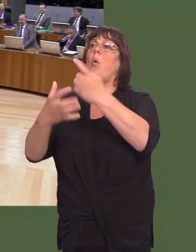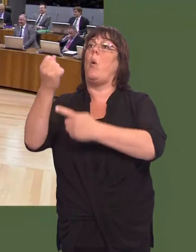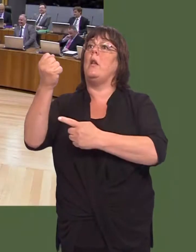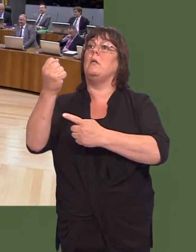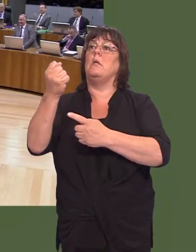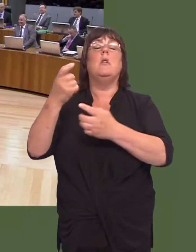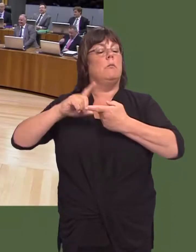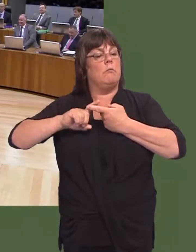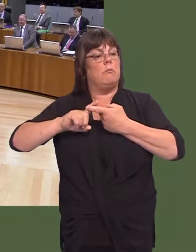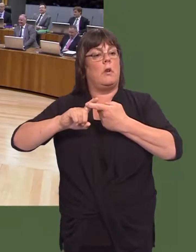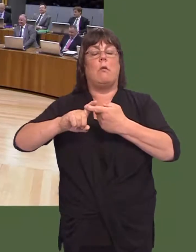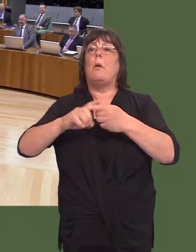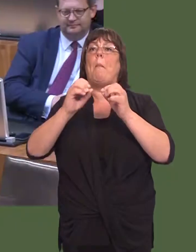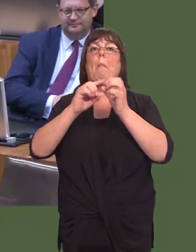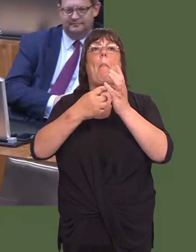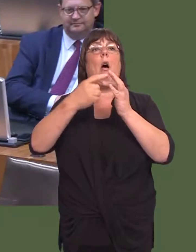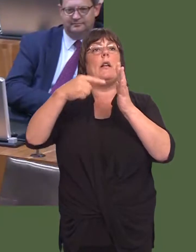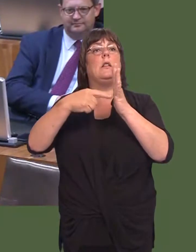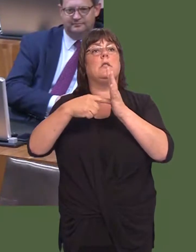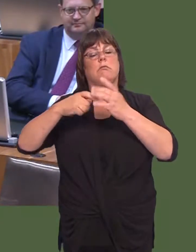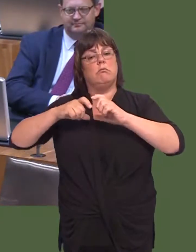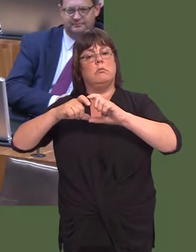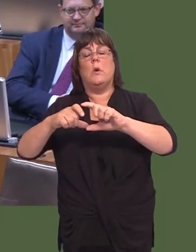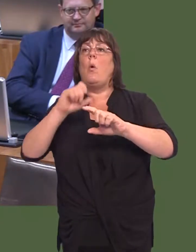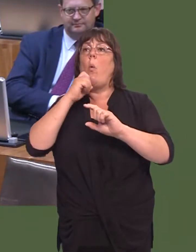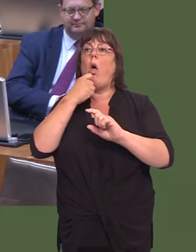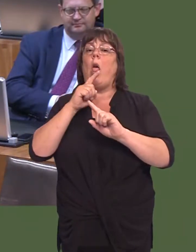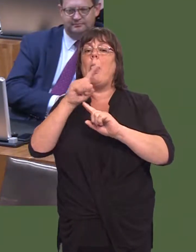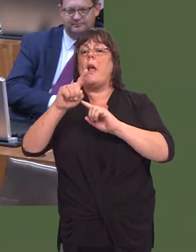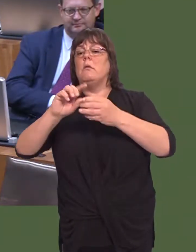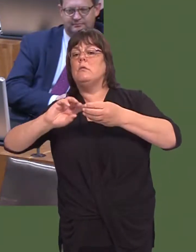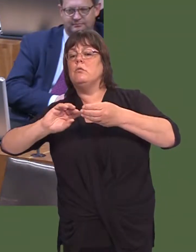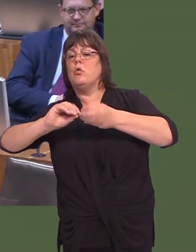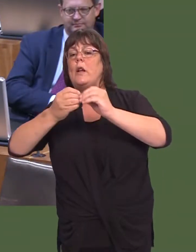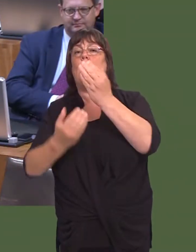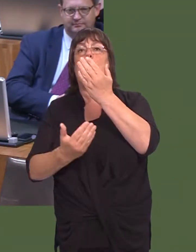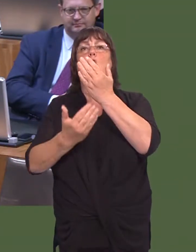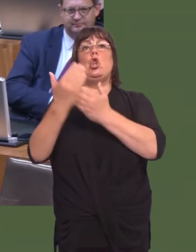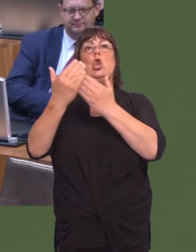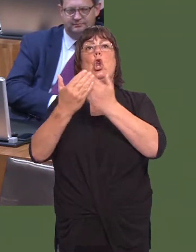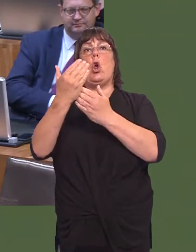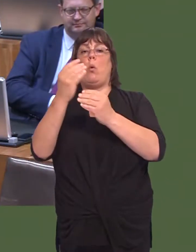remain in place in the short term. There would then be a long-term funding formula put in place according to the needs of the